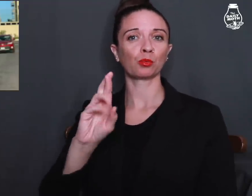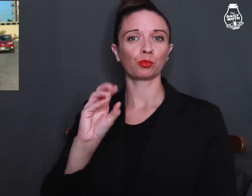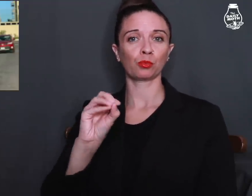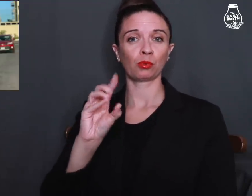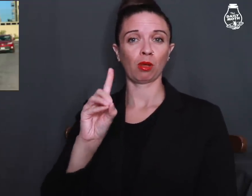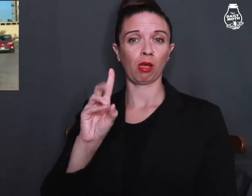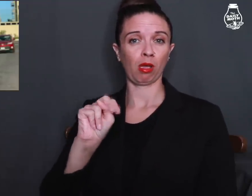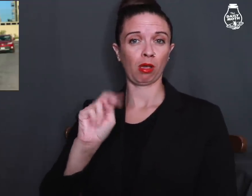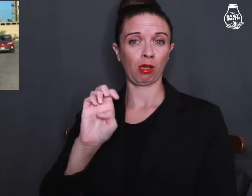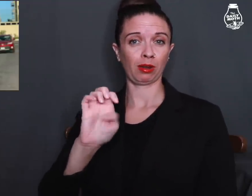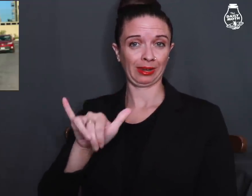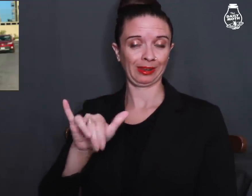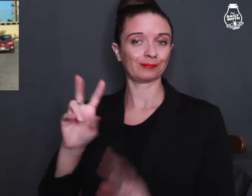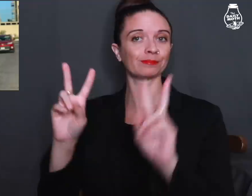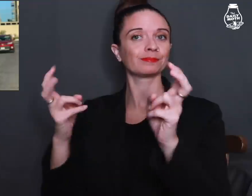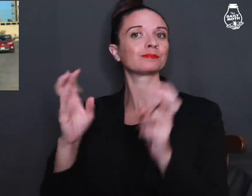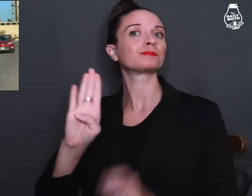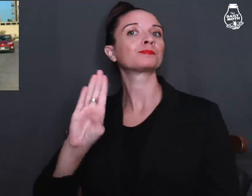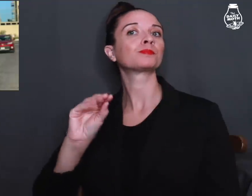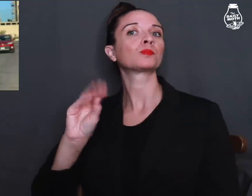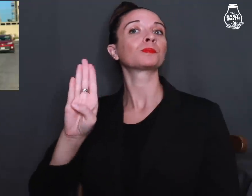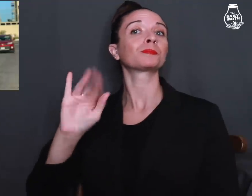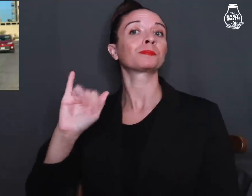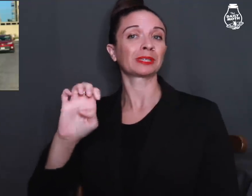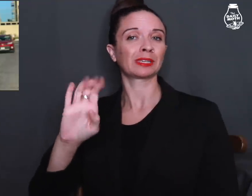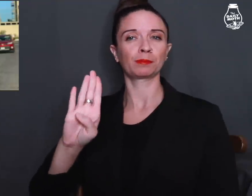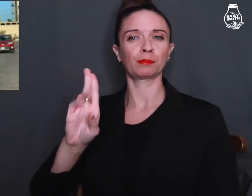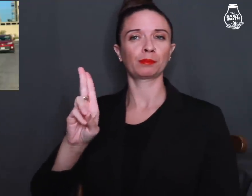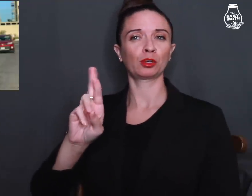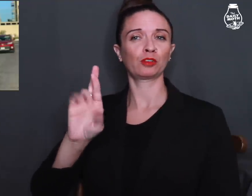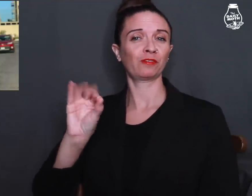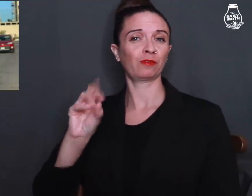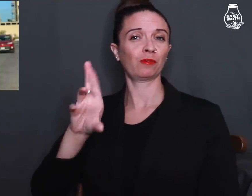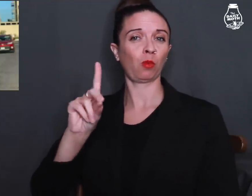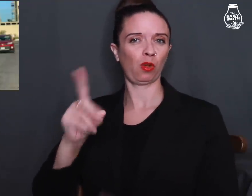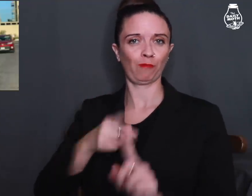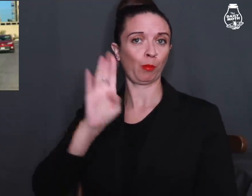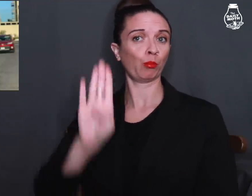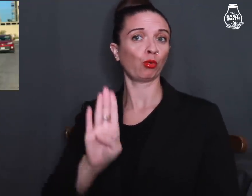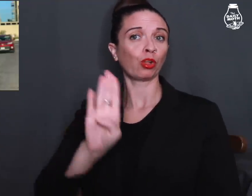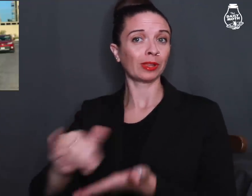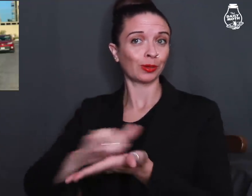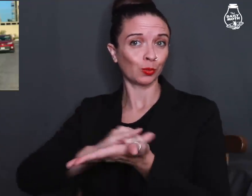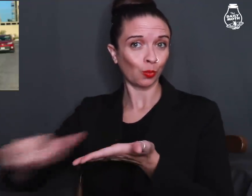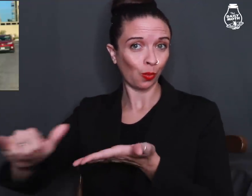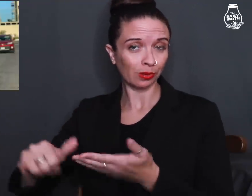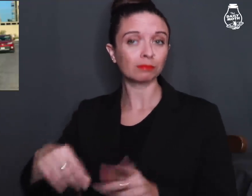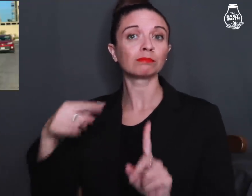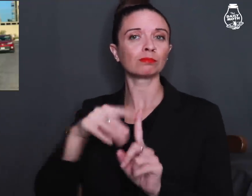Rodney "Boobie" Burford, from Brooklyn, New York,